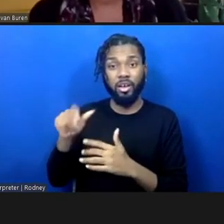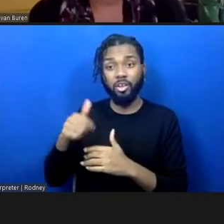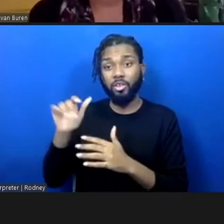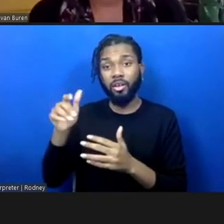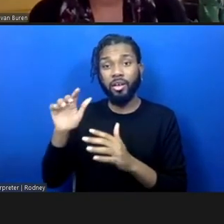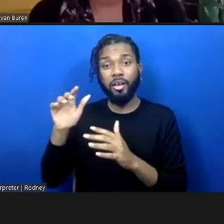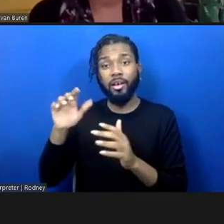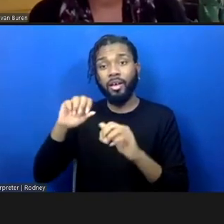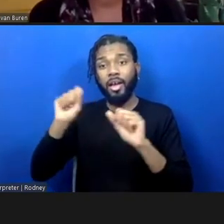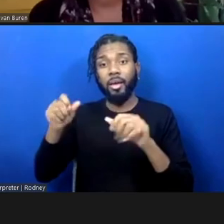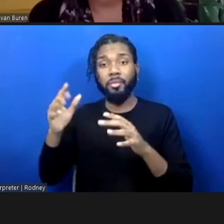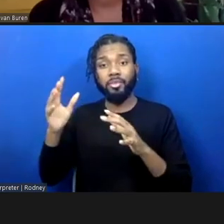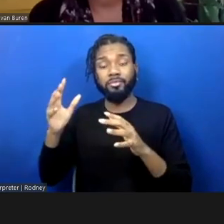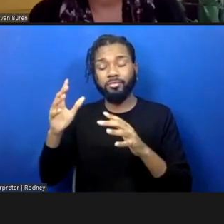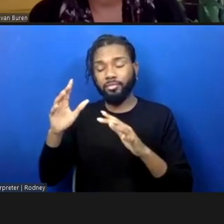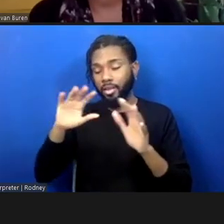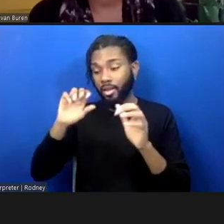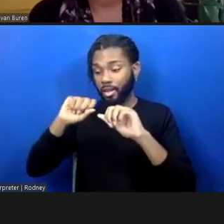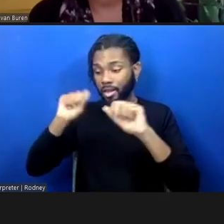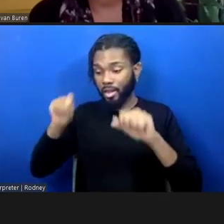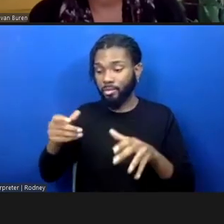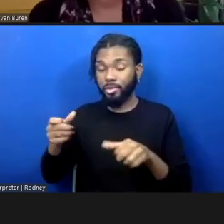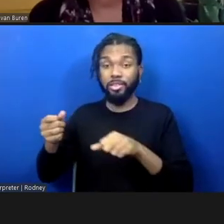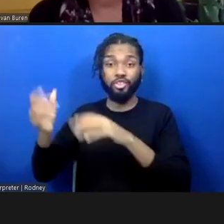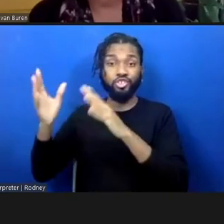that there've been people who've been doing this, in the face of so much